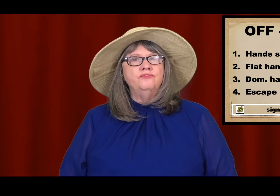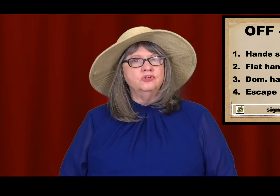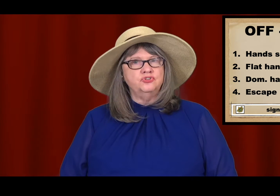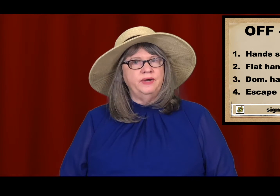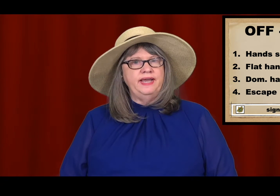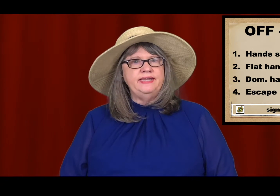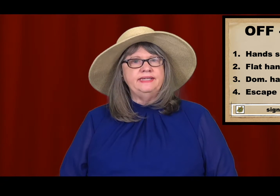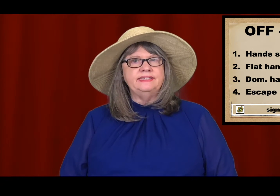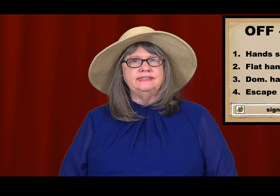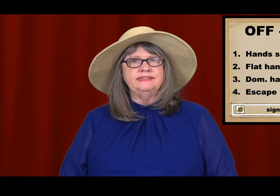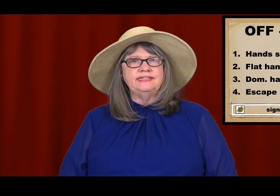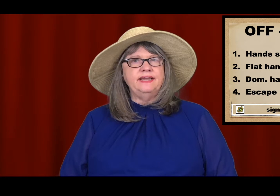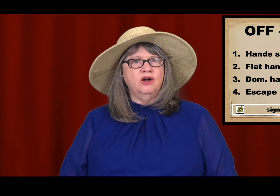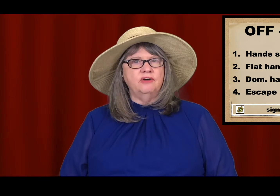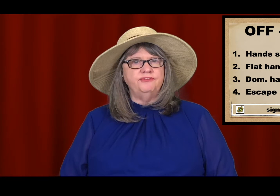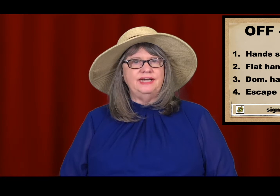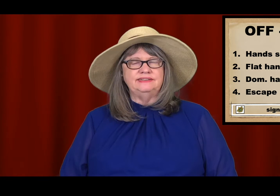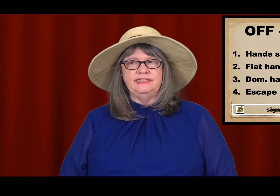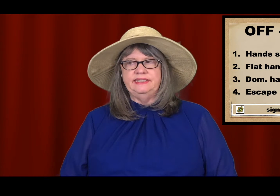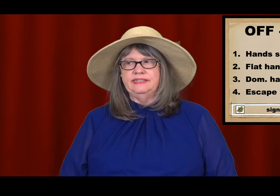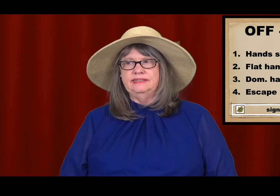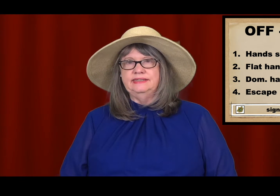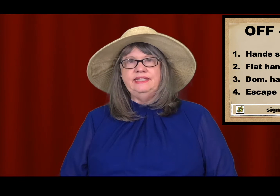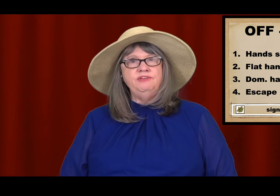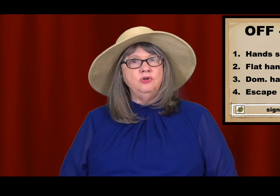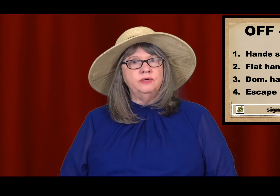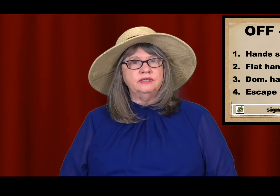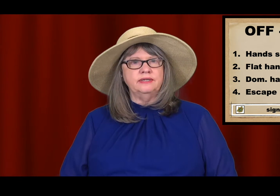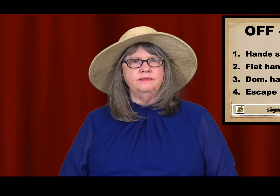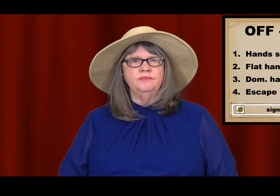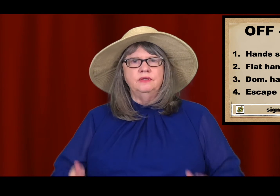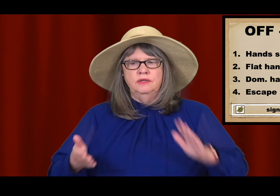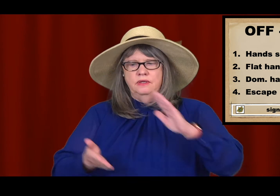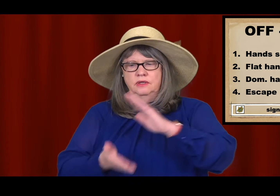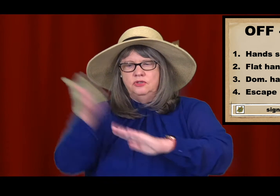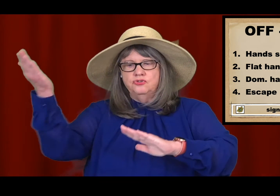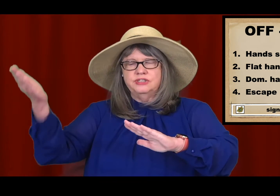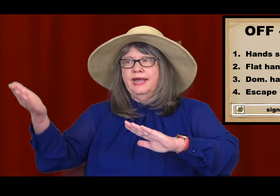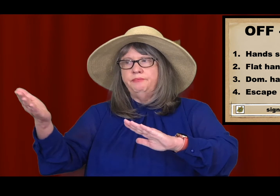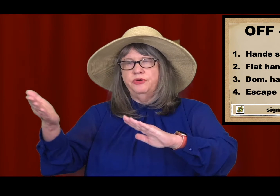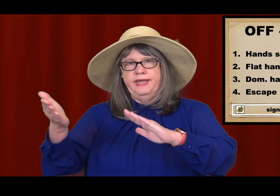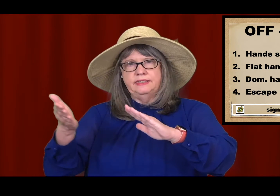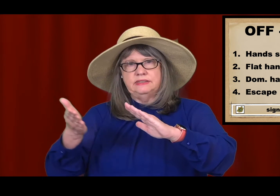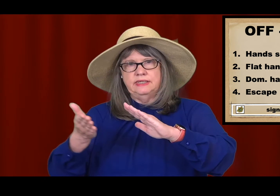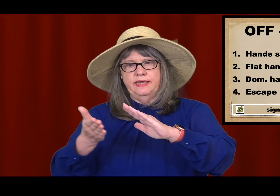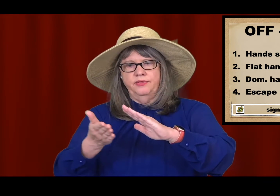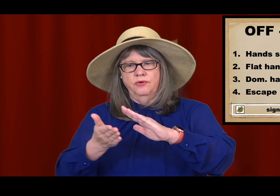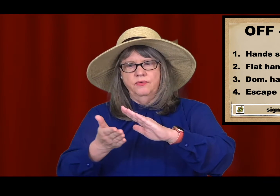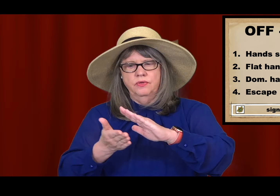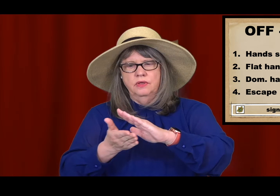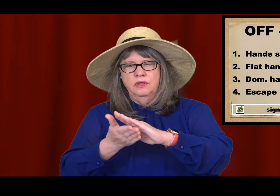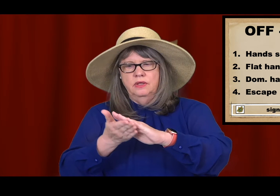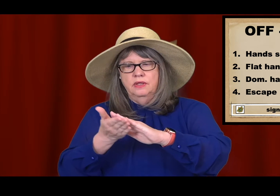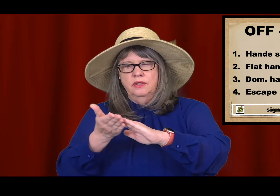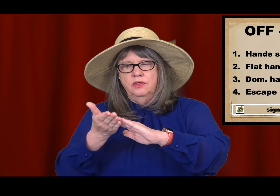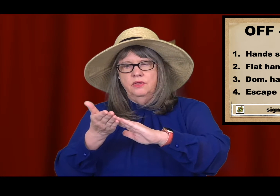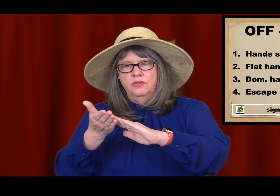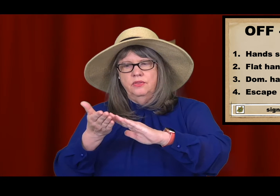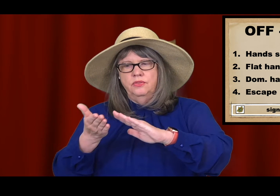First way is TAKE OFF as in leaving quickly. You slap your hands together.